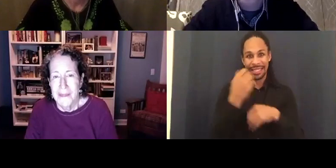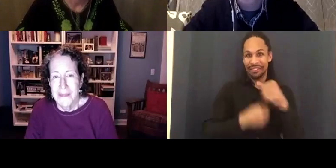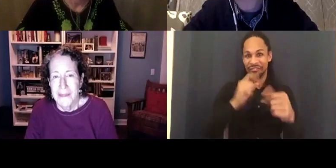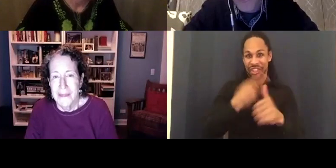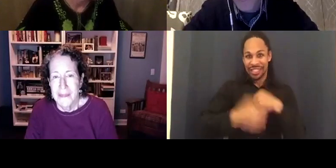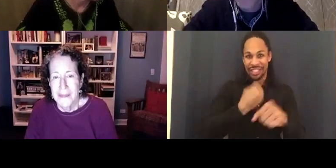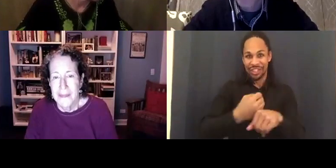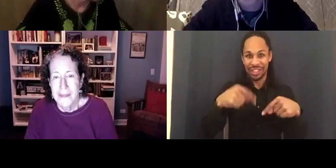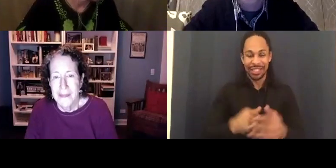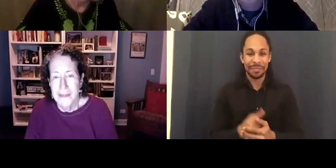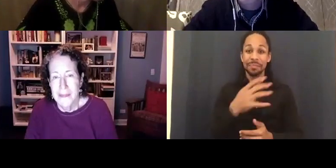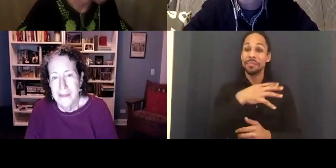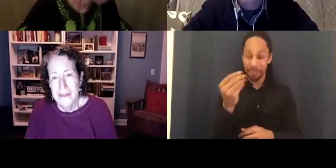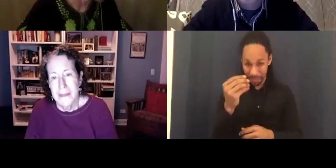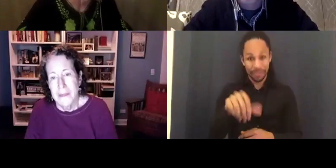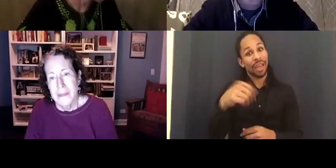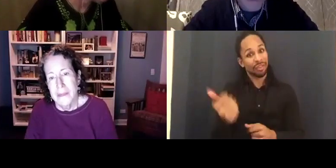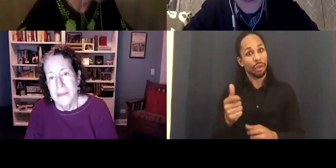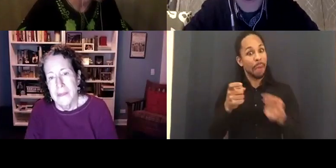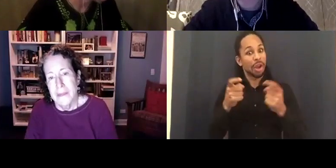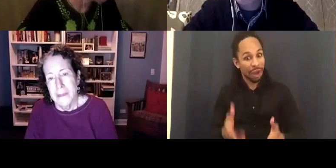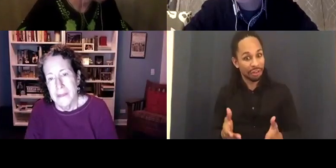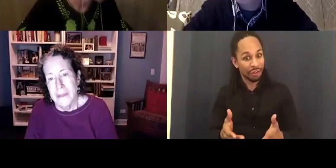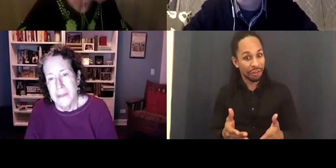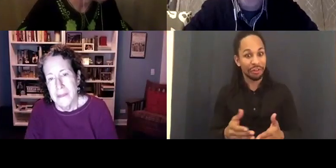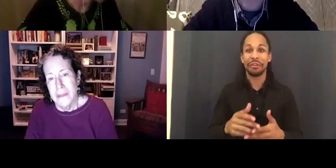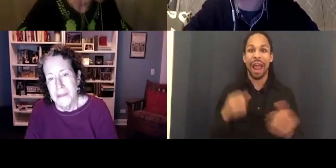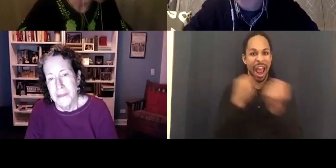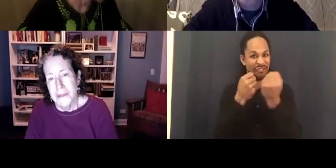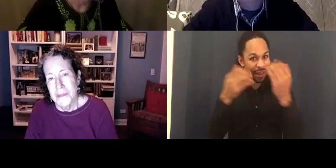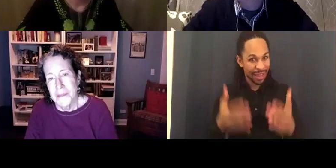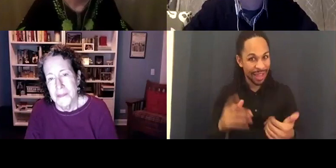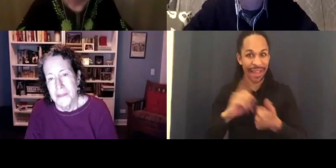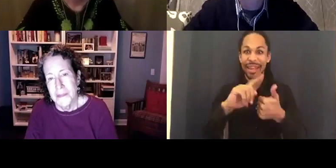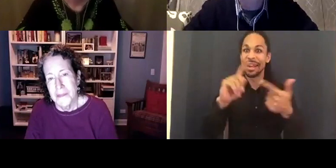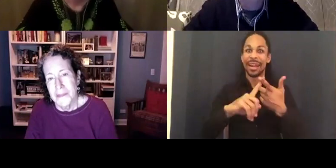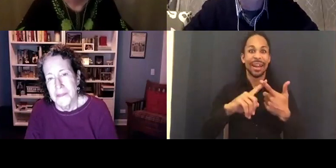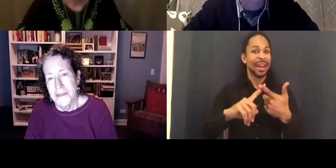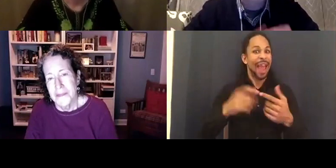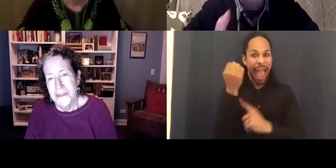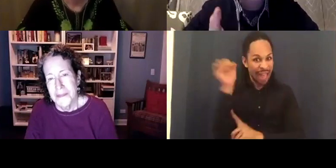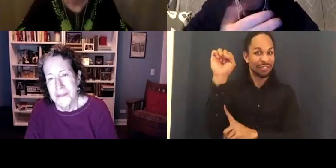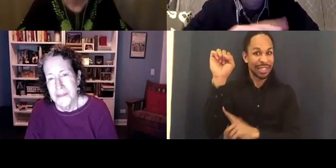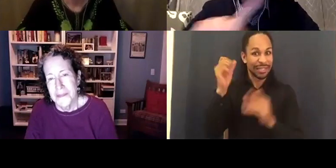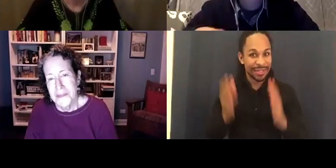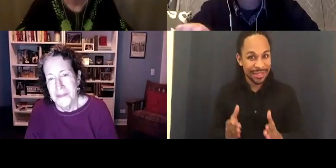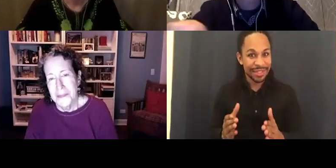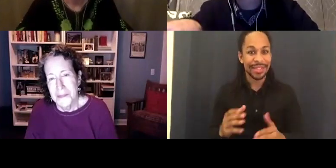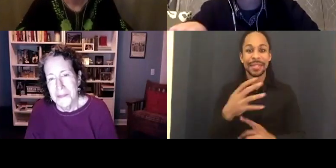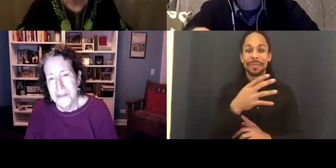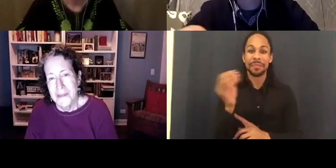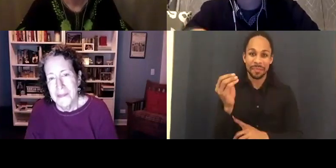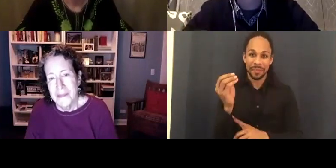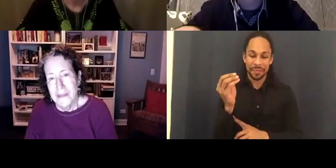is actually going to moderate our conversation. Advocate, activist, and he was supposed